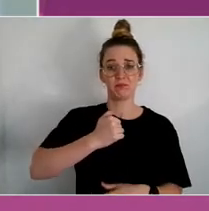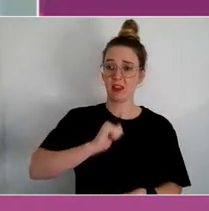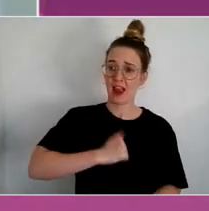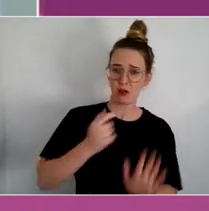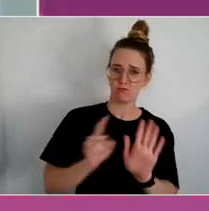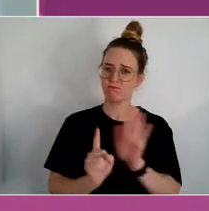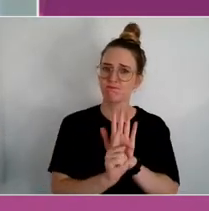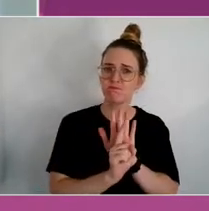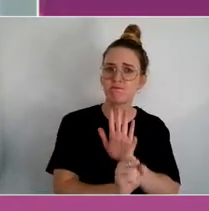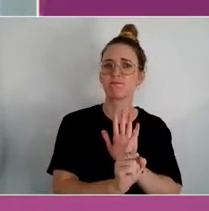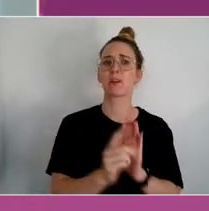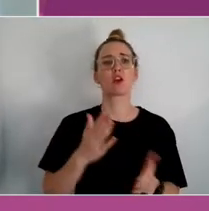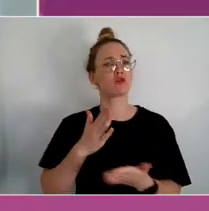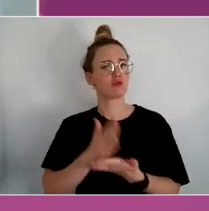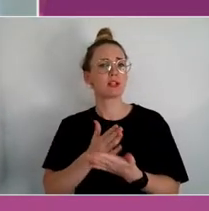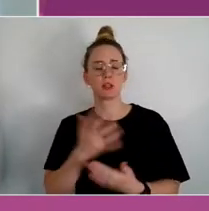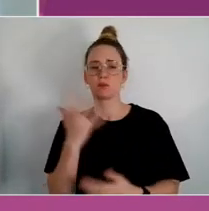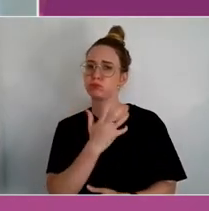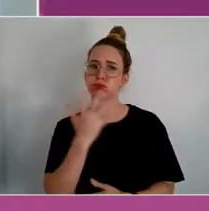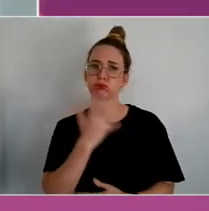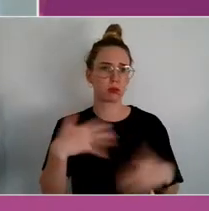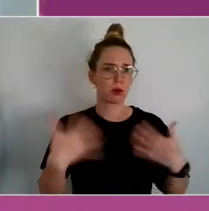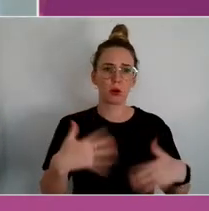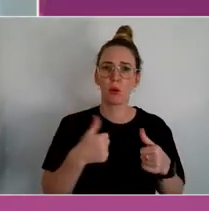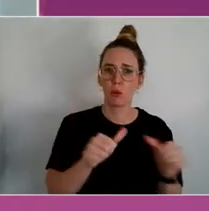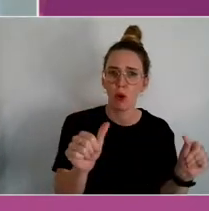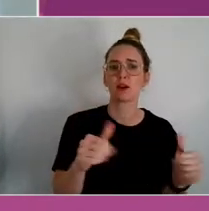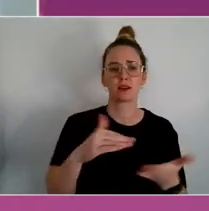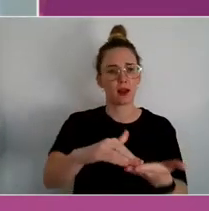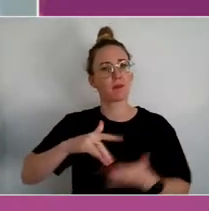yeah, representation does work and it adds to our social and emotional wellbeing.